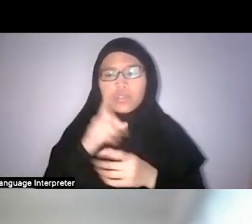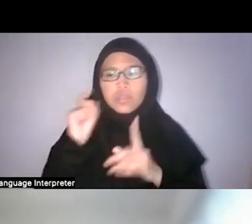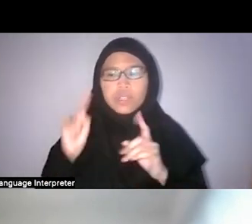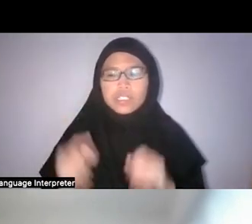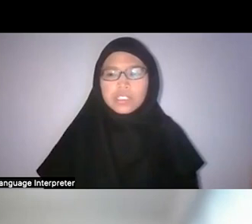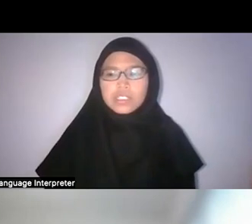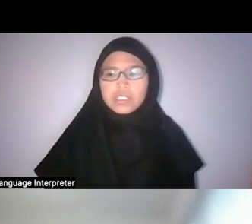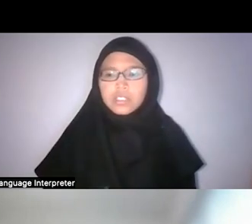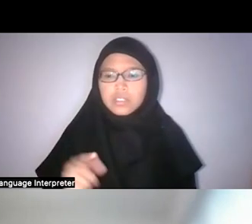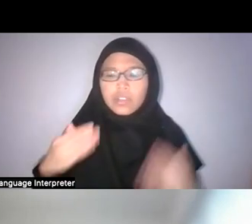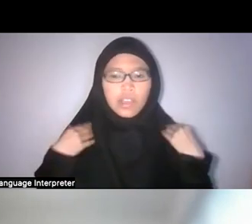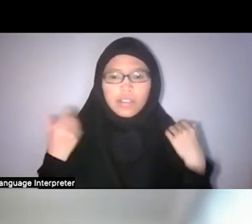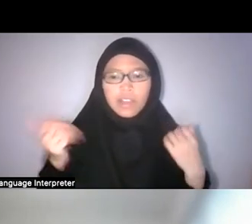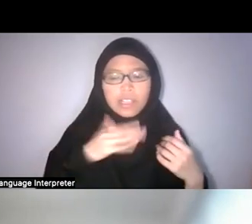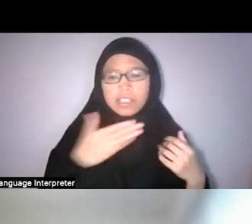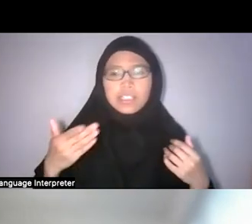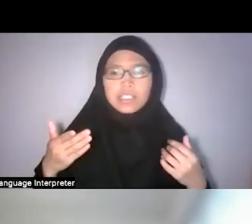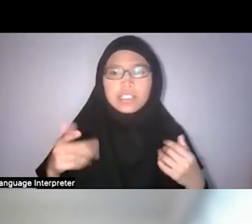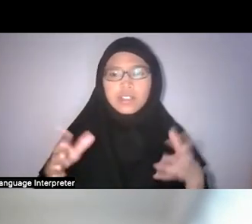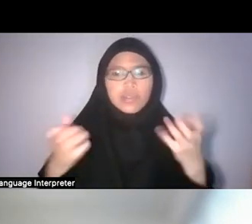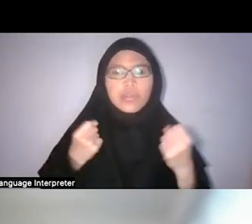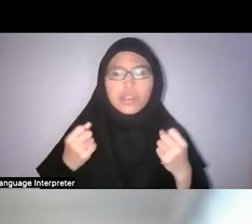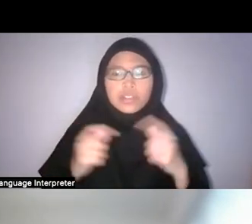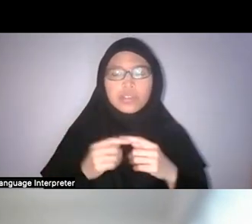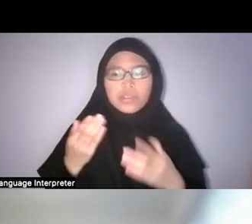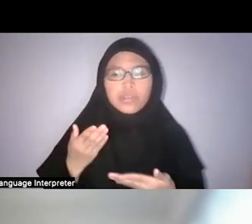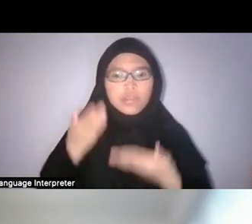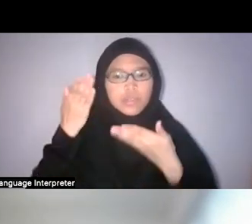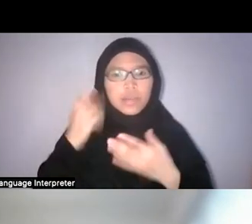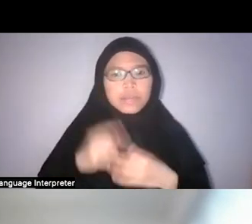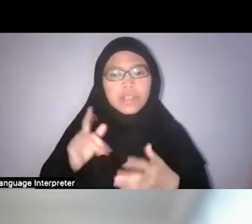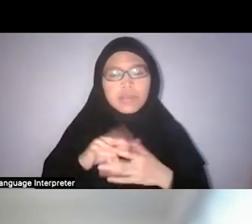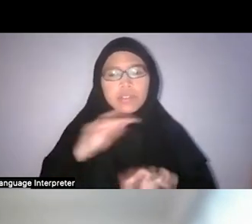Did you all have anything that you wanted to bring up that we didn’t have time for earlier?